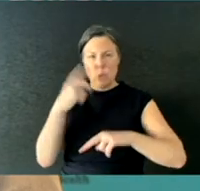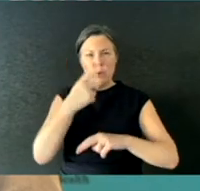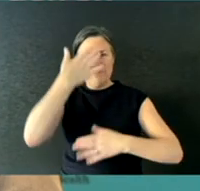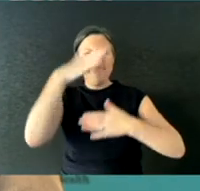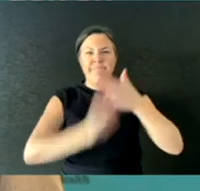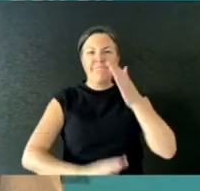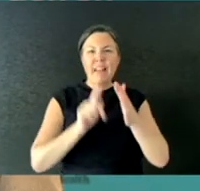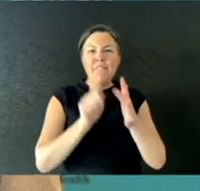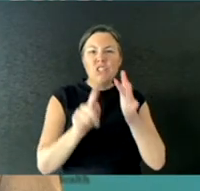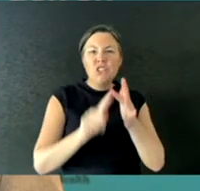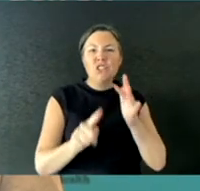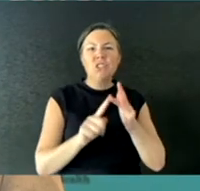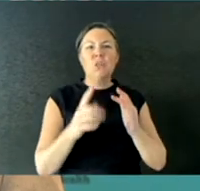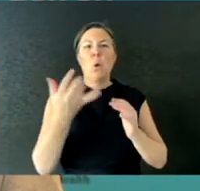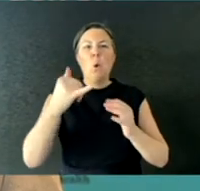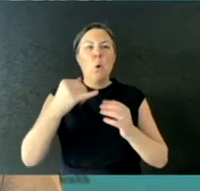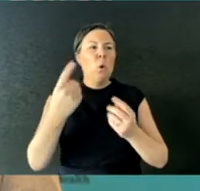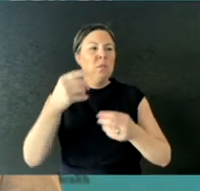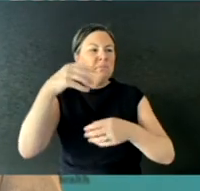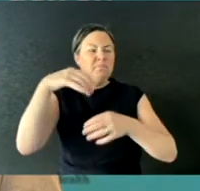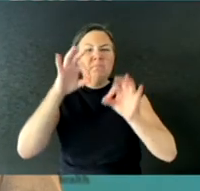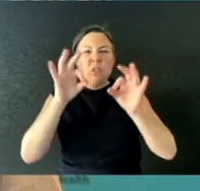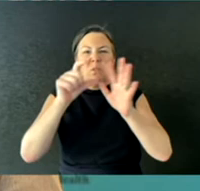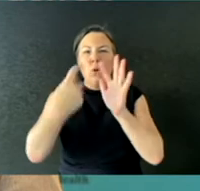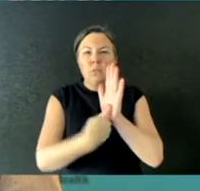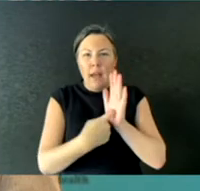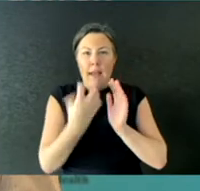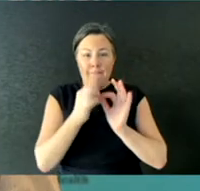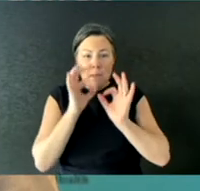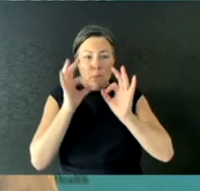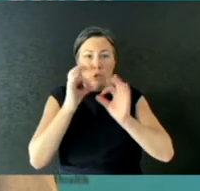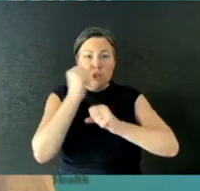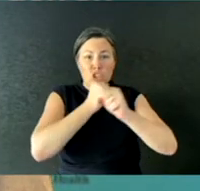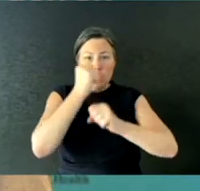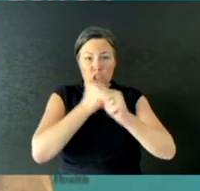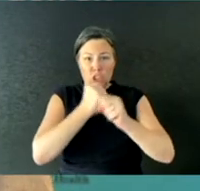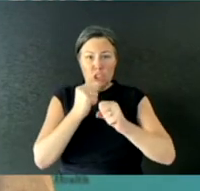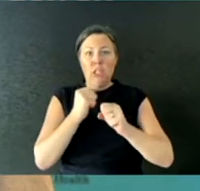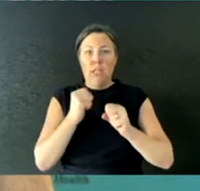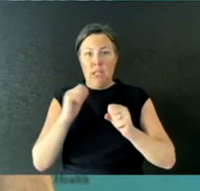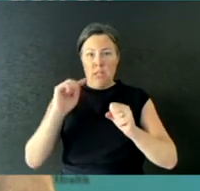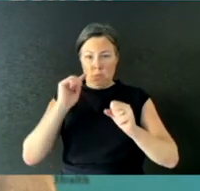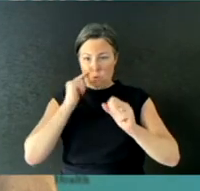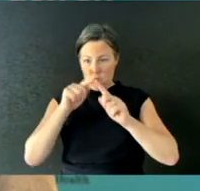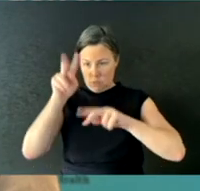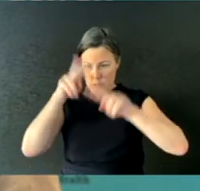occupational medicine specialist and actually uses a machine to determine how much leak is around a particular mask.